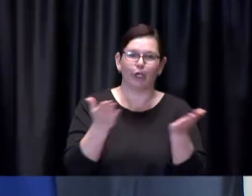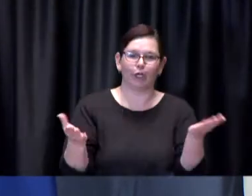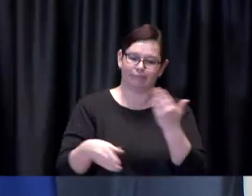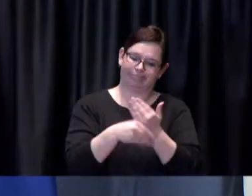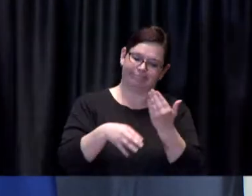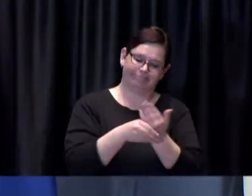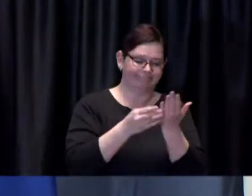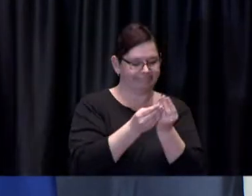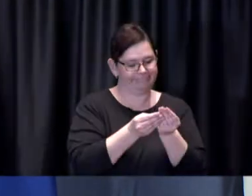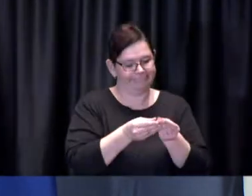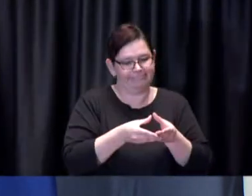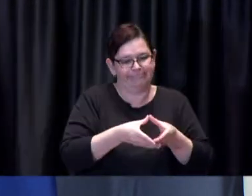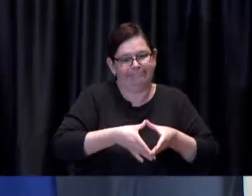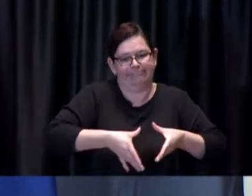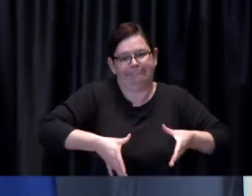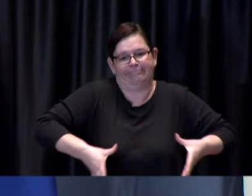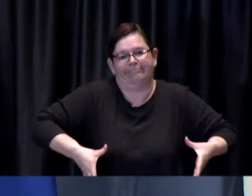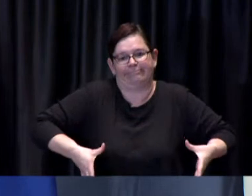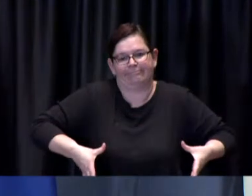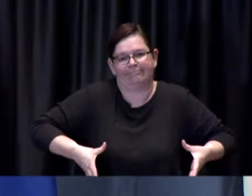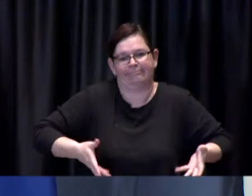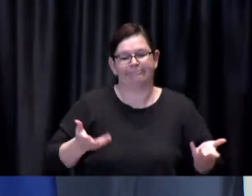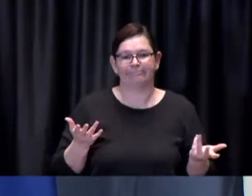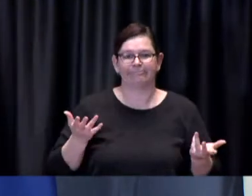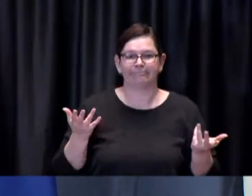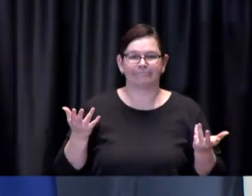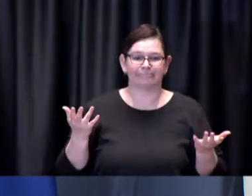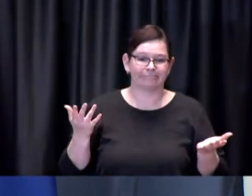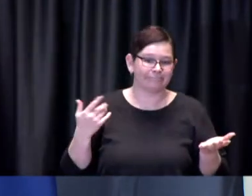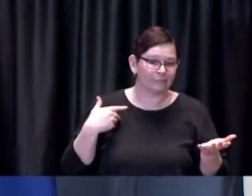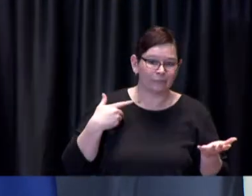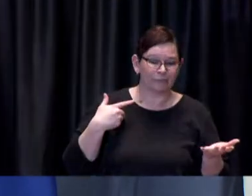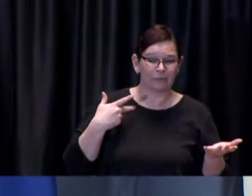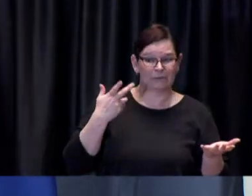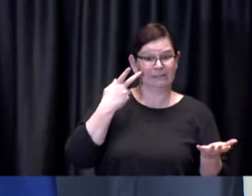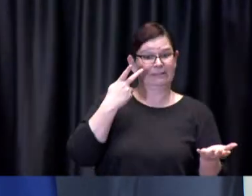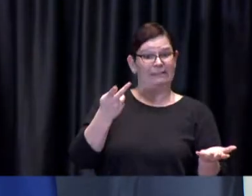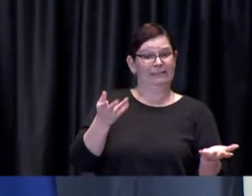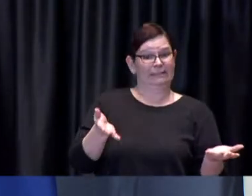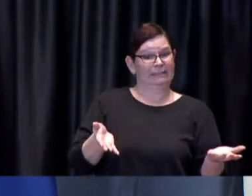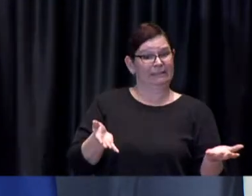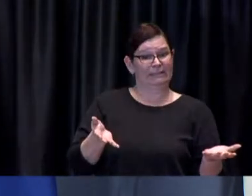getting worse and that therefore it compels all of us to examine these things on a day-by-day